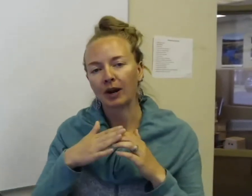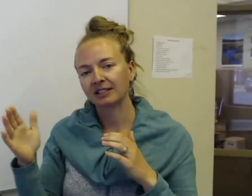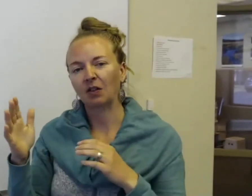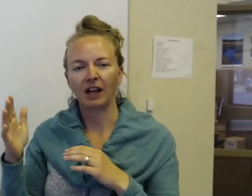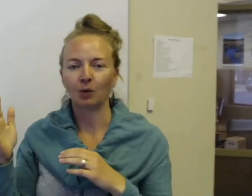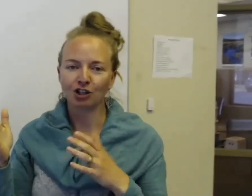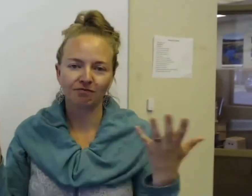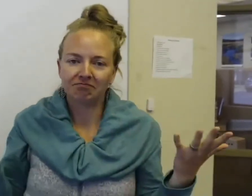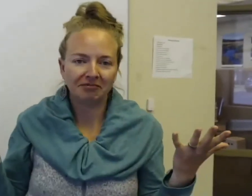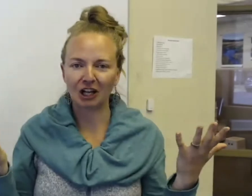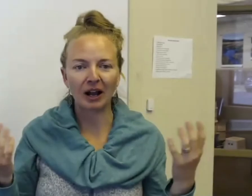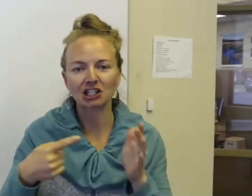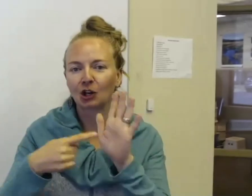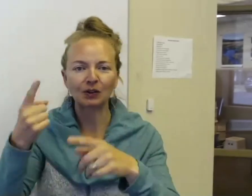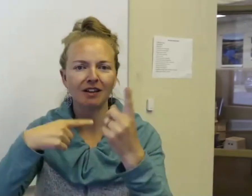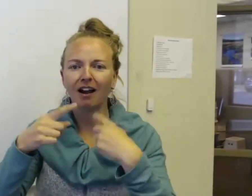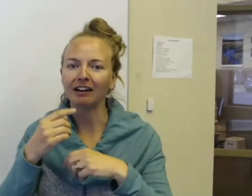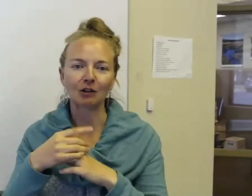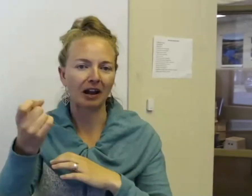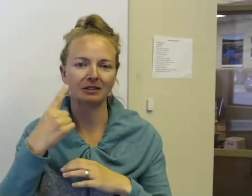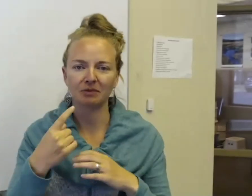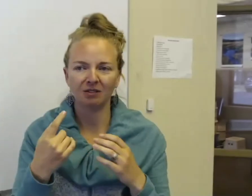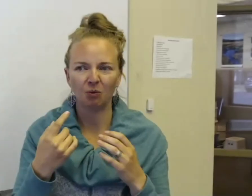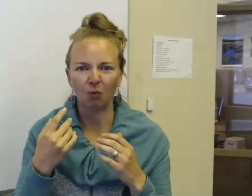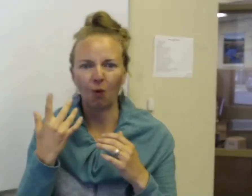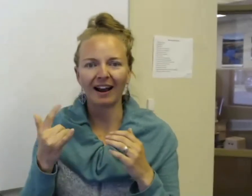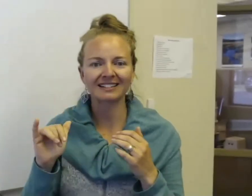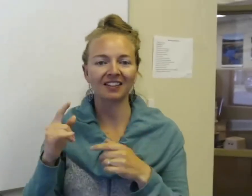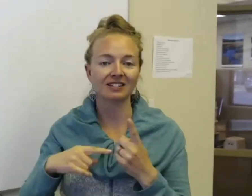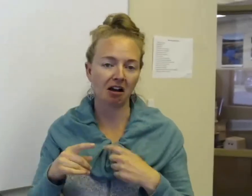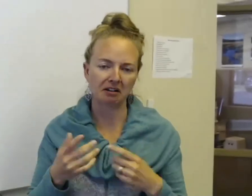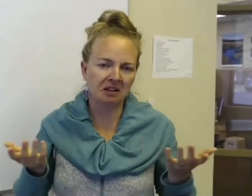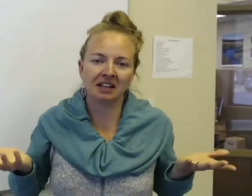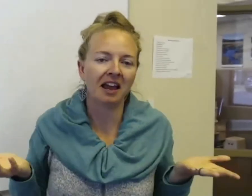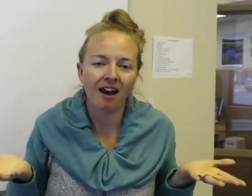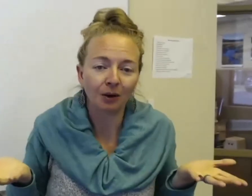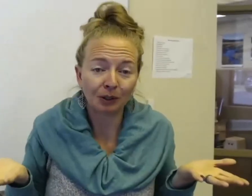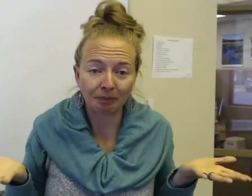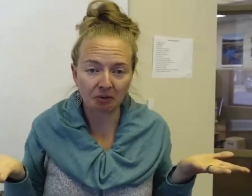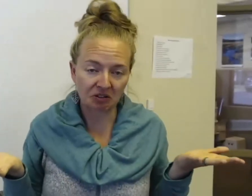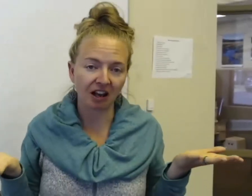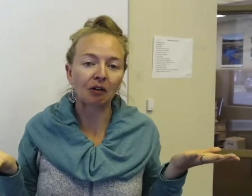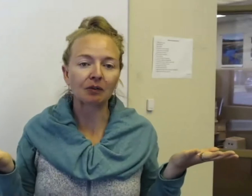of the language, you know, I could show you the sign and you could ask me, Why is that the sign? I wouldn't be able to tell you.